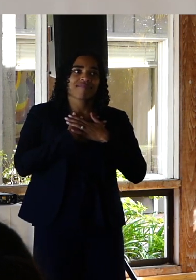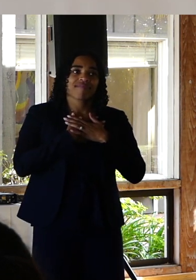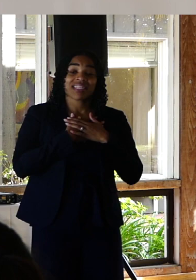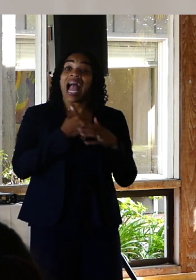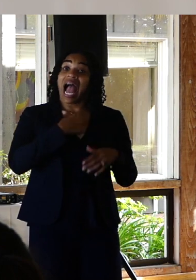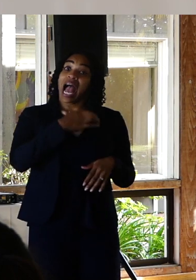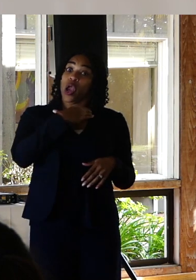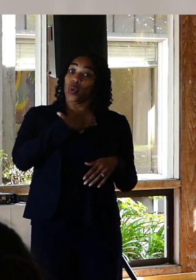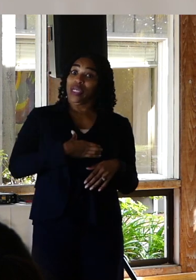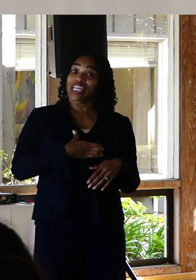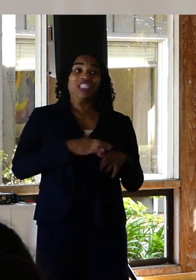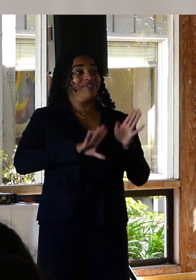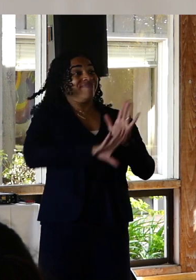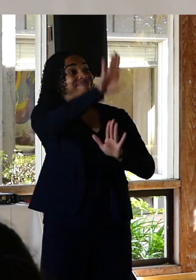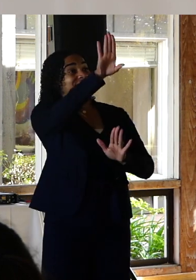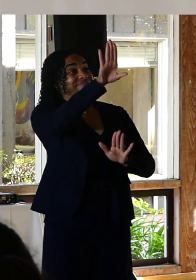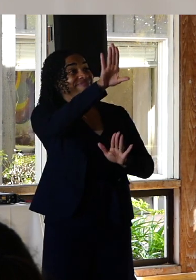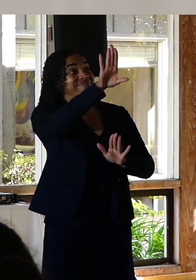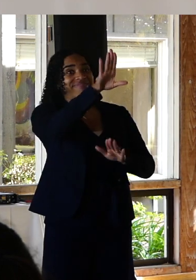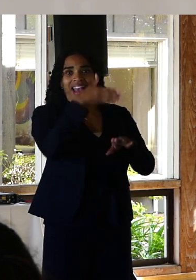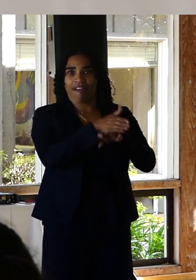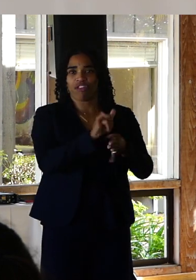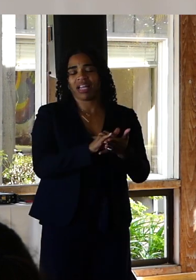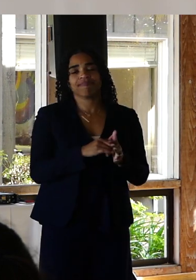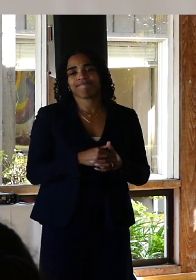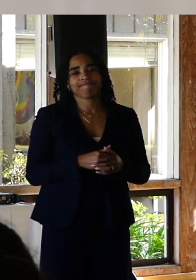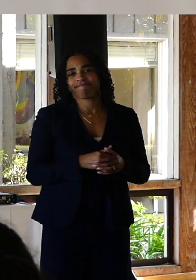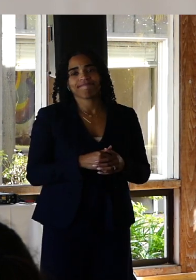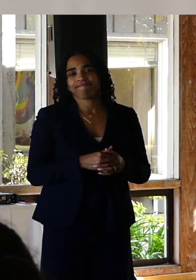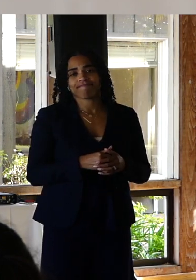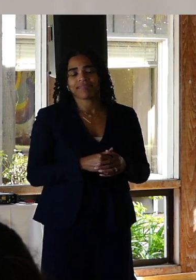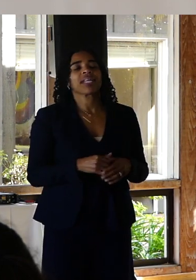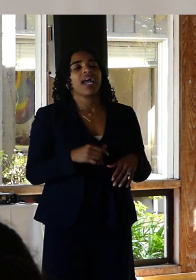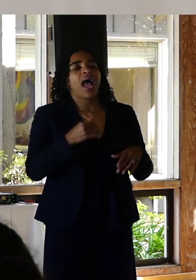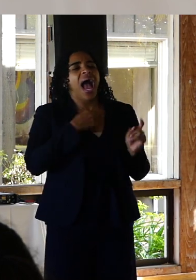My story ended. I gave a previous iteration of this talk at the California